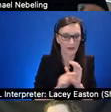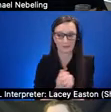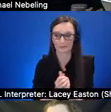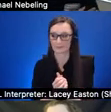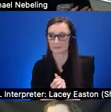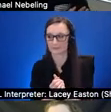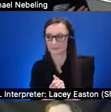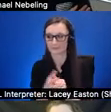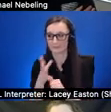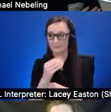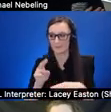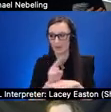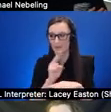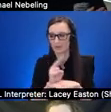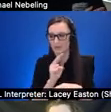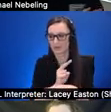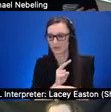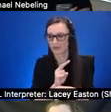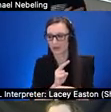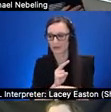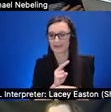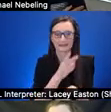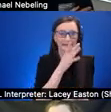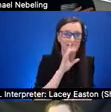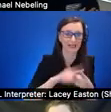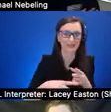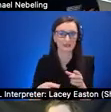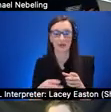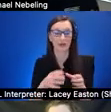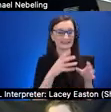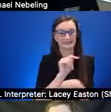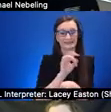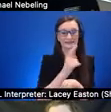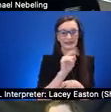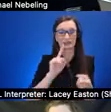text to speech options within our platform so we have both text and audio of the same information